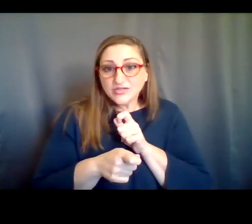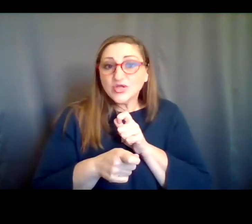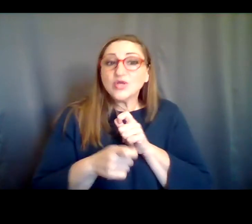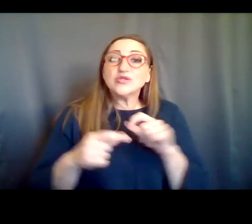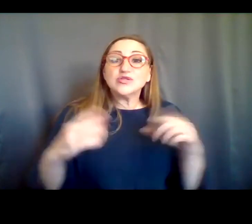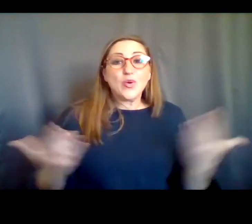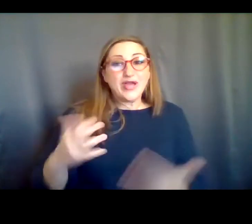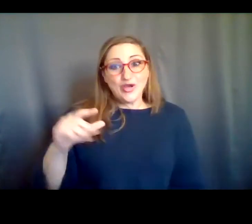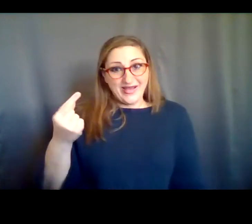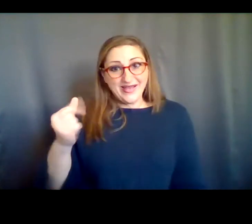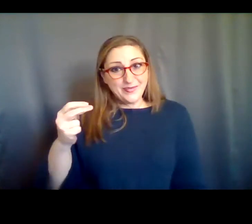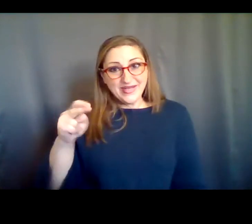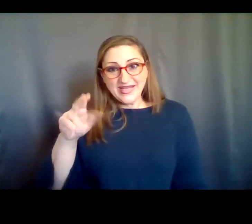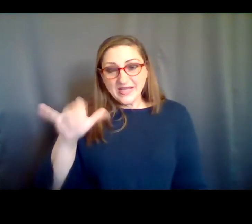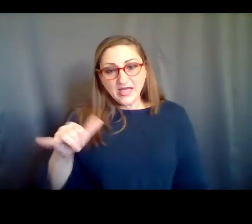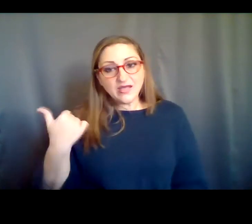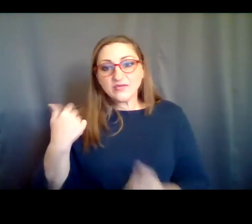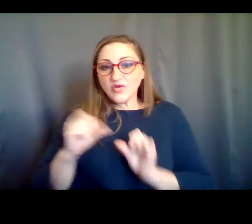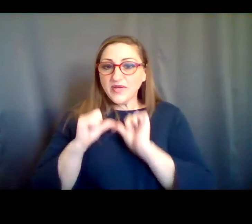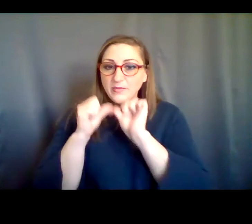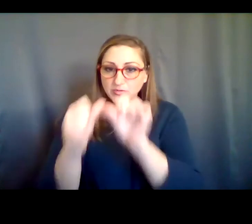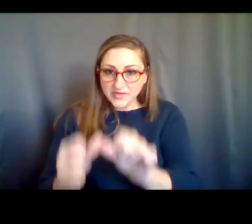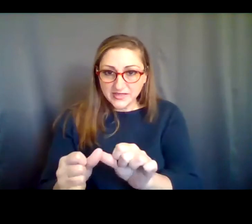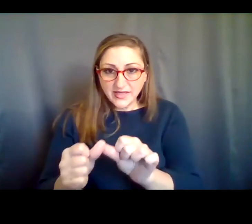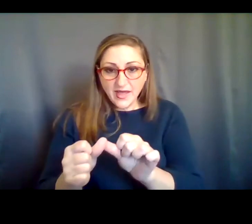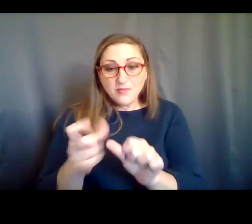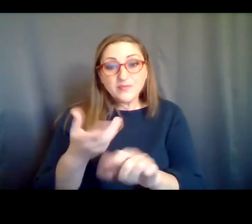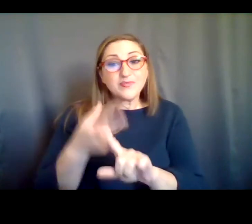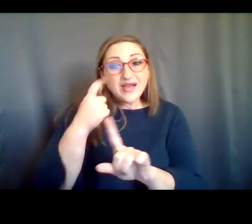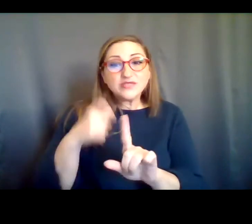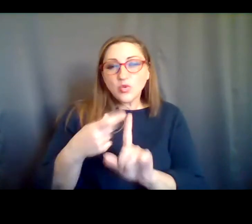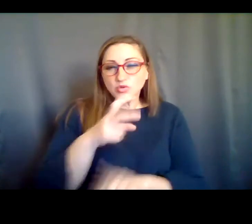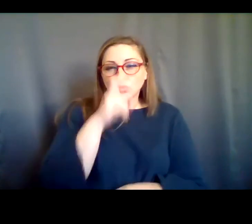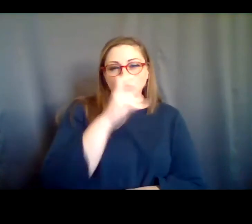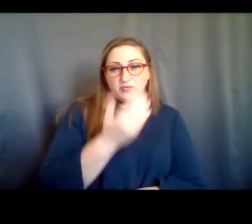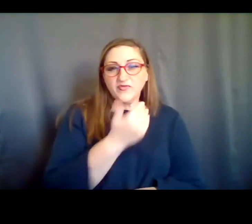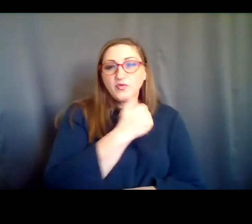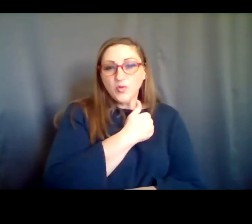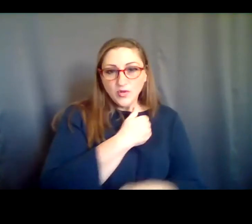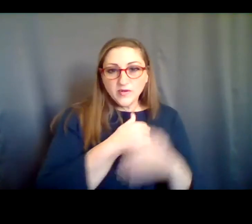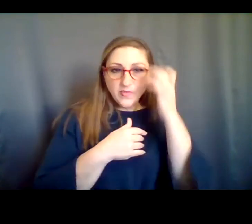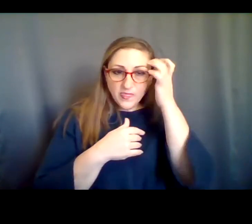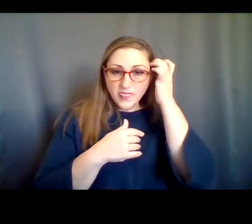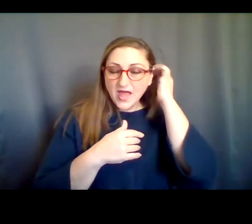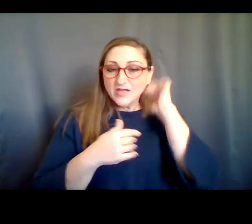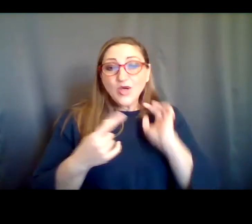is that easy, but that's where we're at as of today . And I want to just say I give so much credit